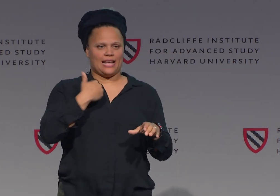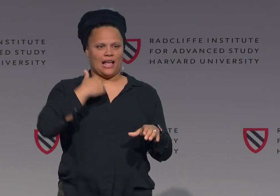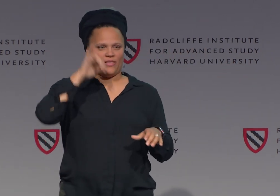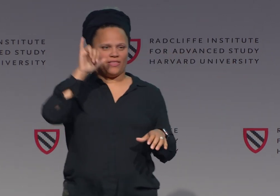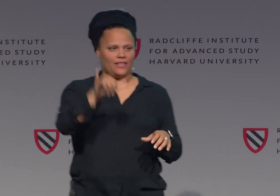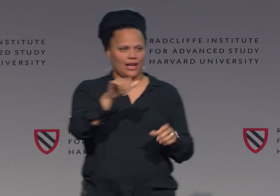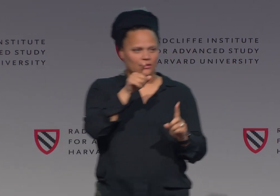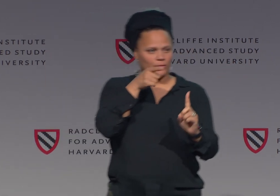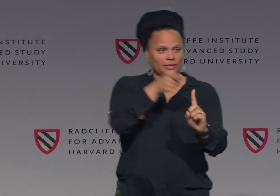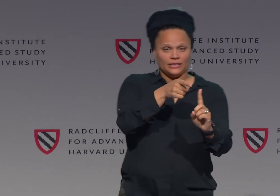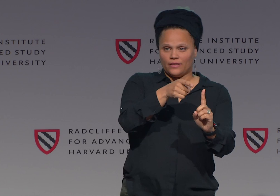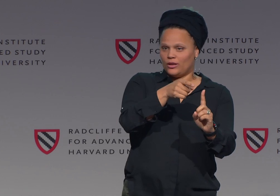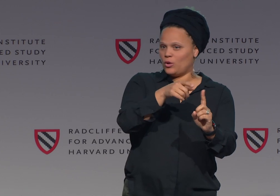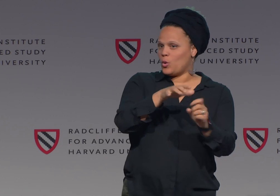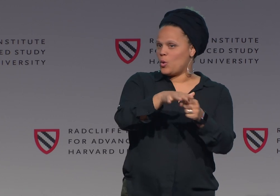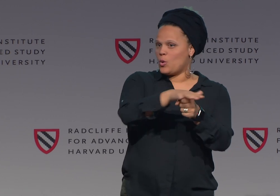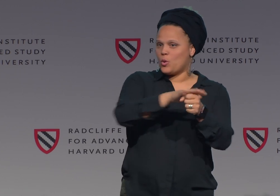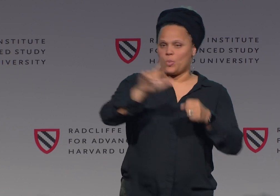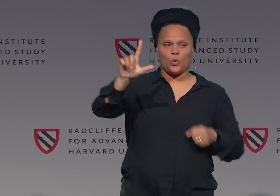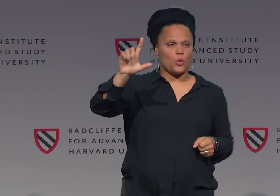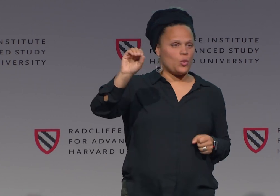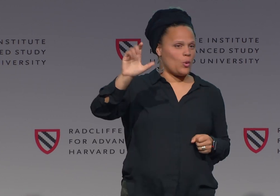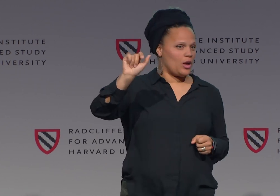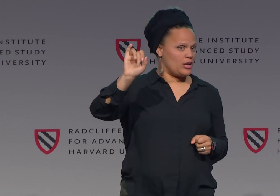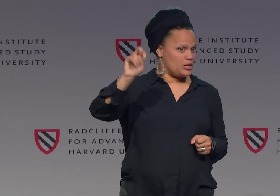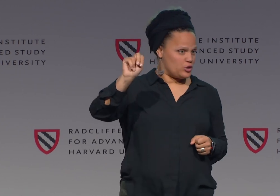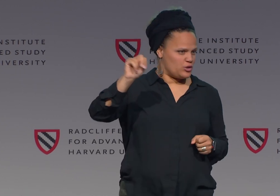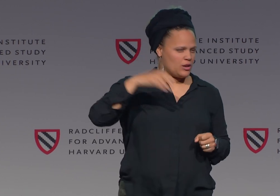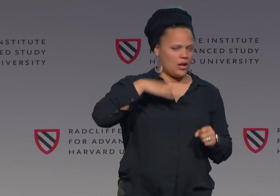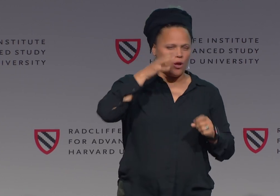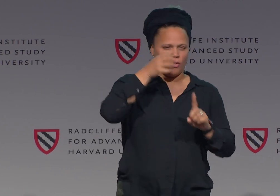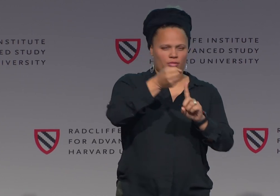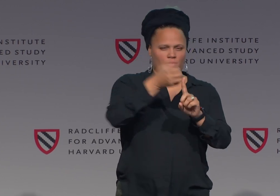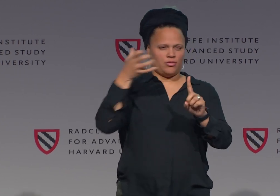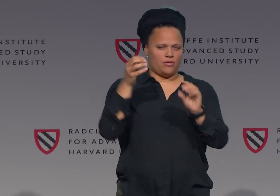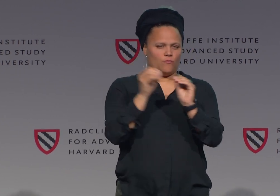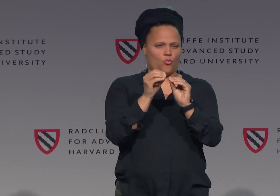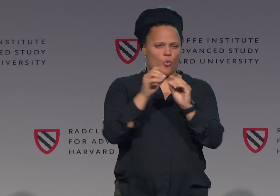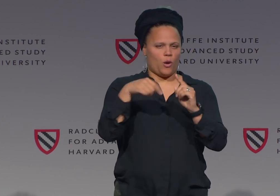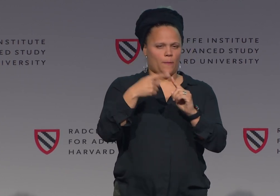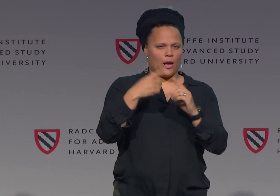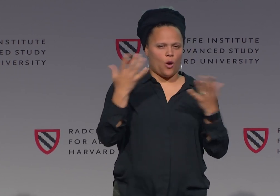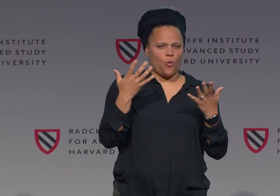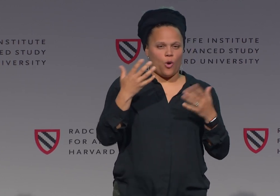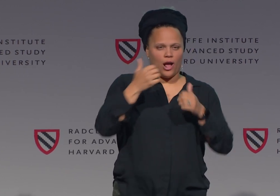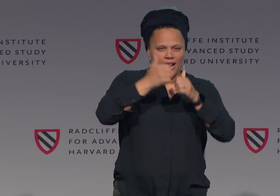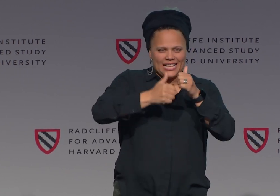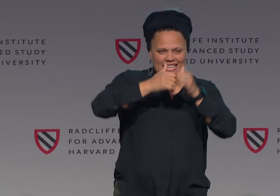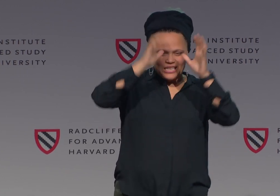and you'll see-- have that specific objection. Objective in using that location about what it's